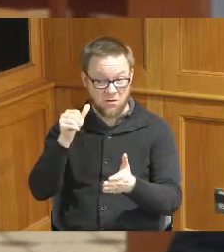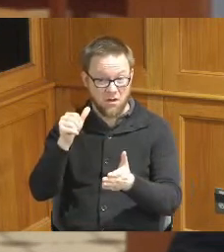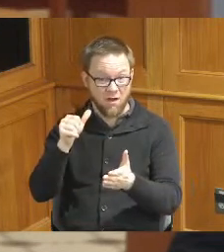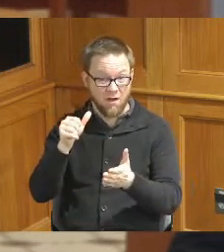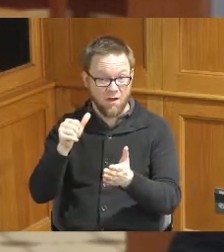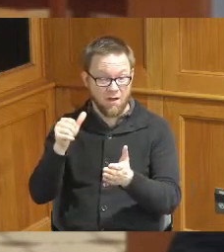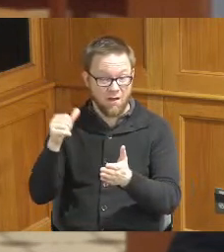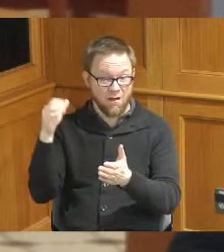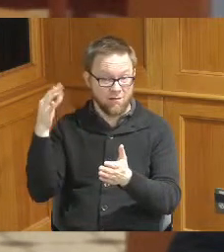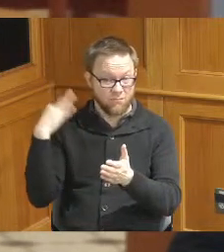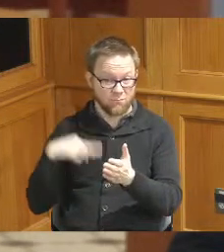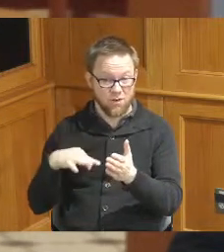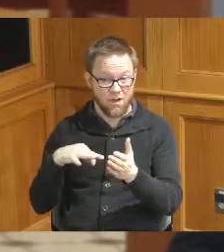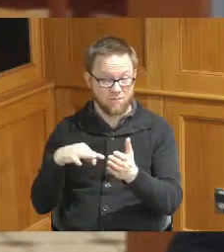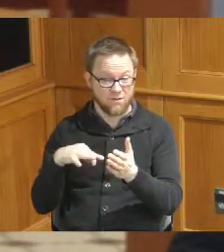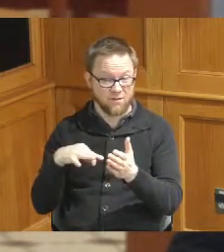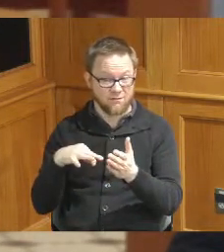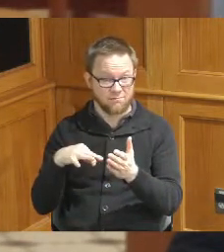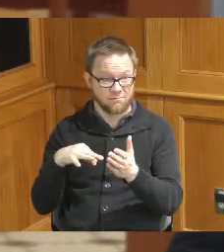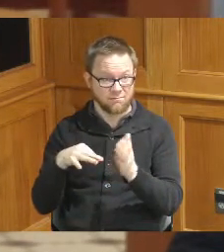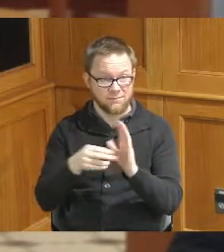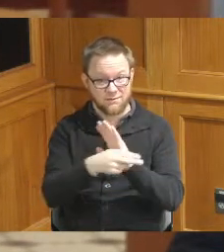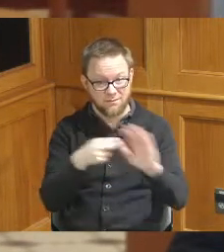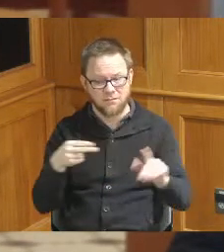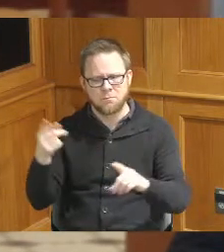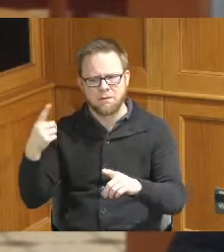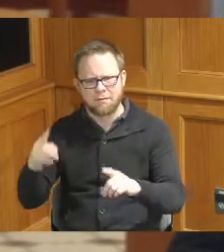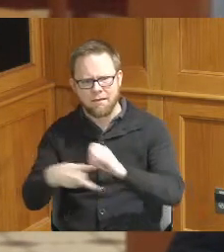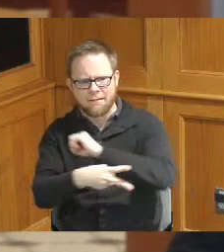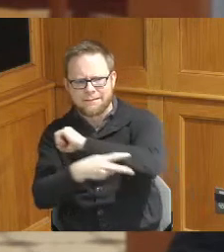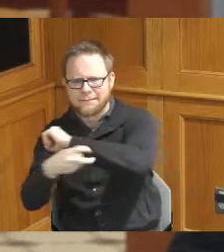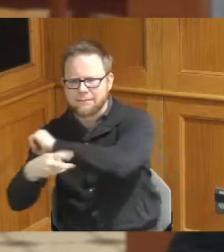people that they say they represent and they're they're posing as it's going to another country